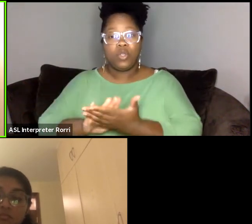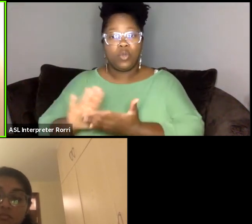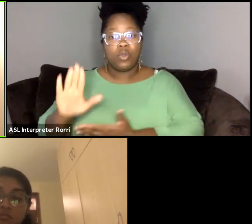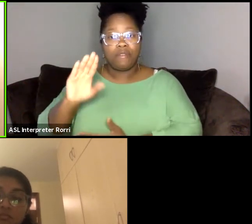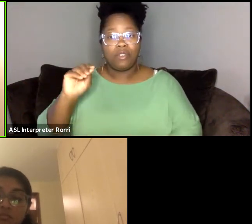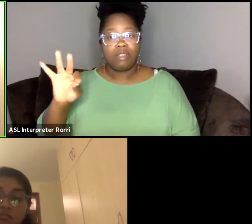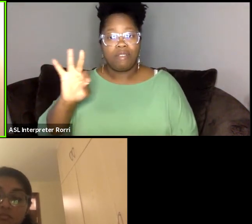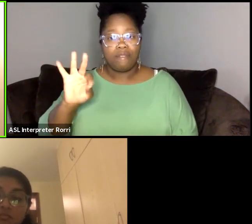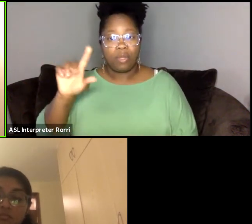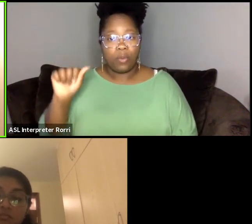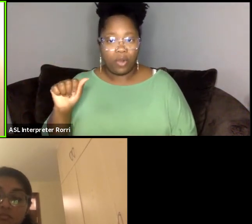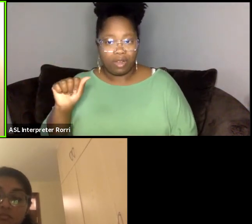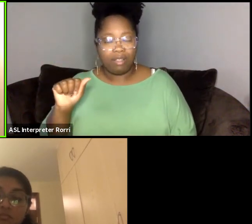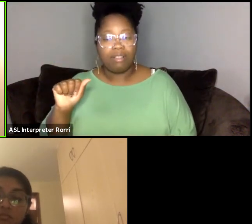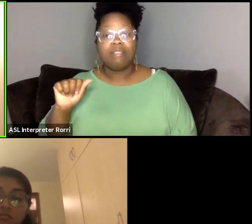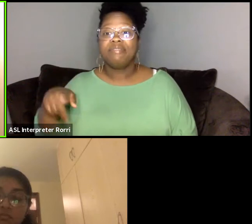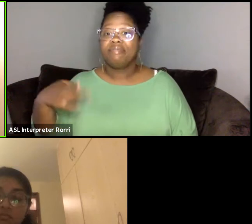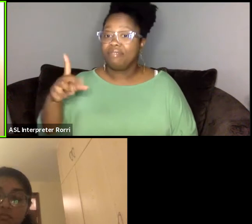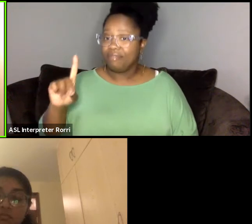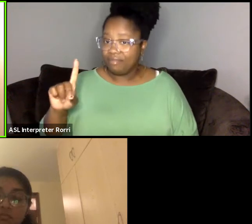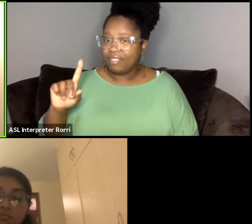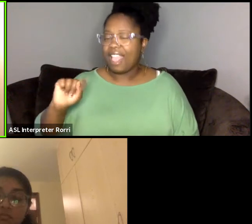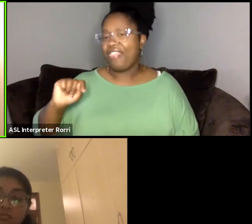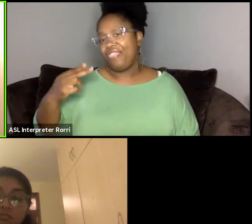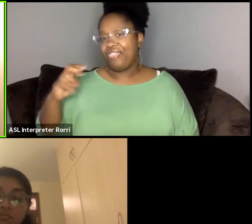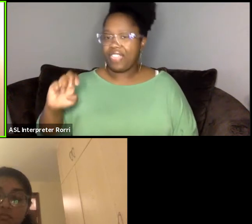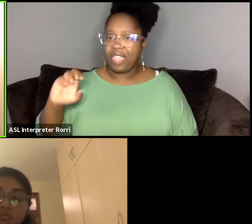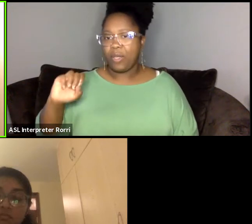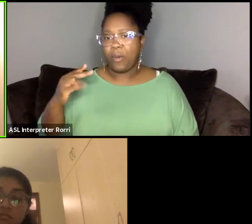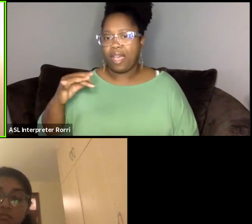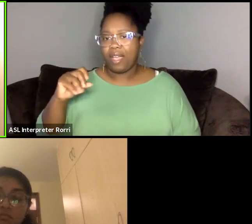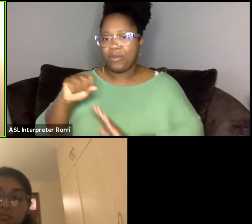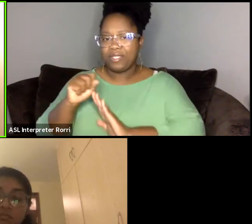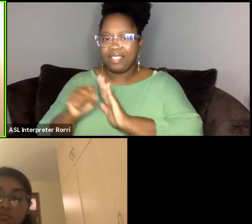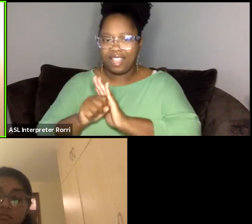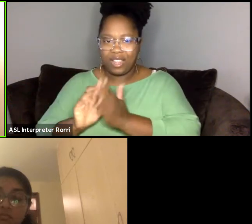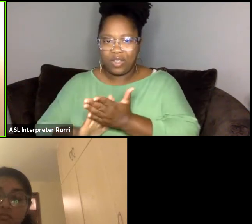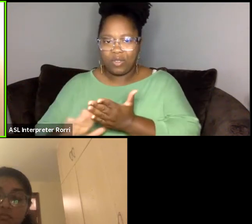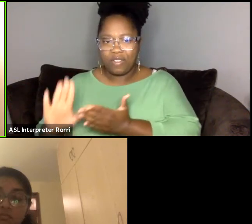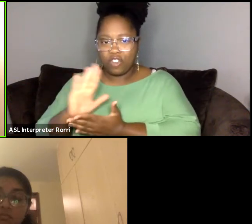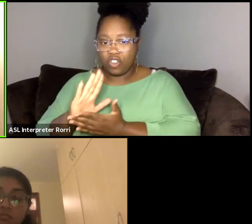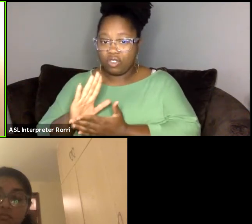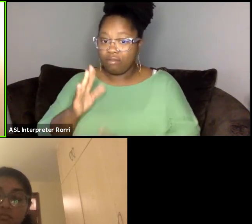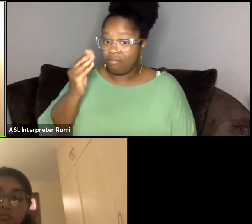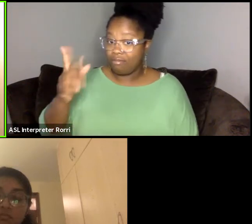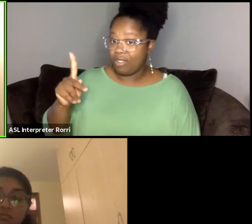my doctorate at the Ohio State University. And Karishma, I would like to congratulate you